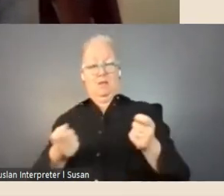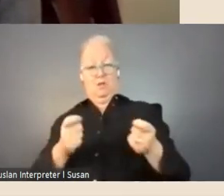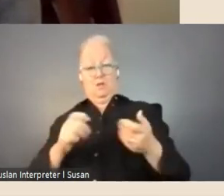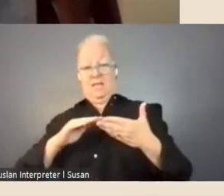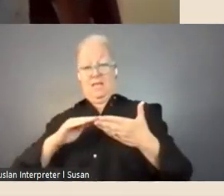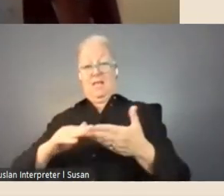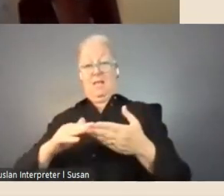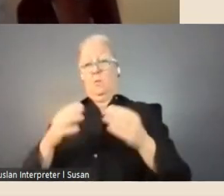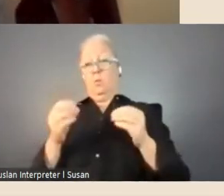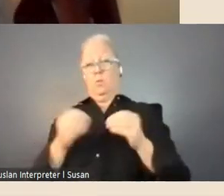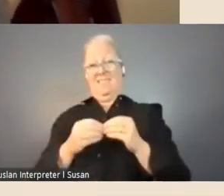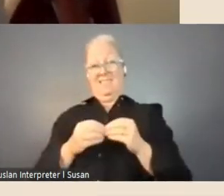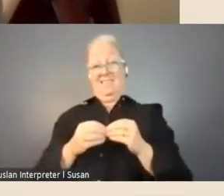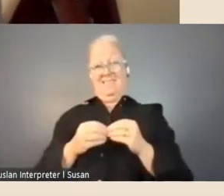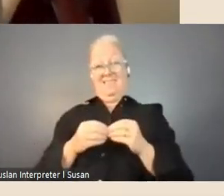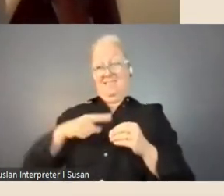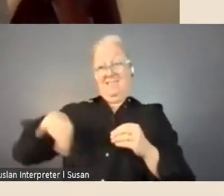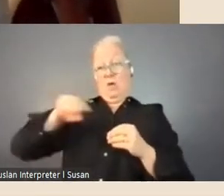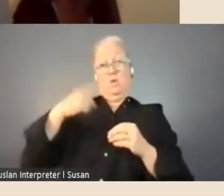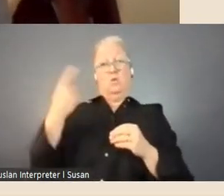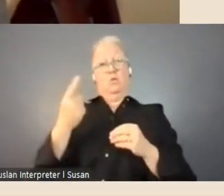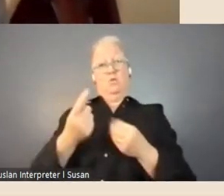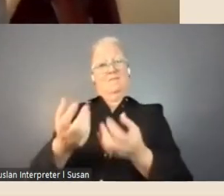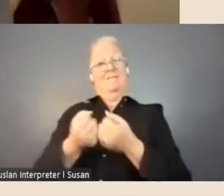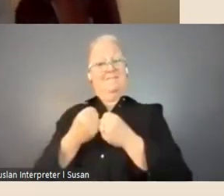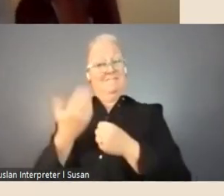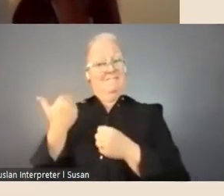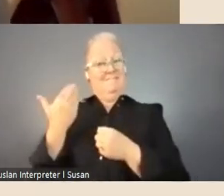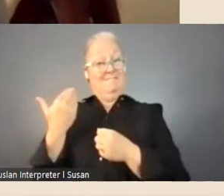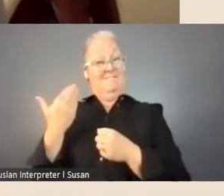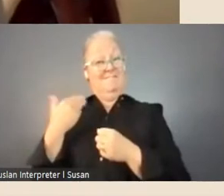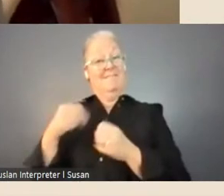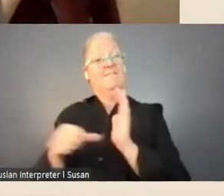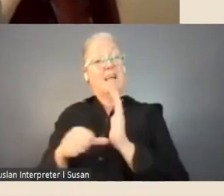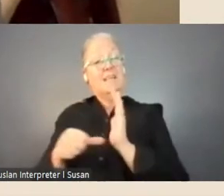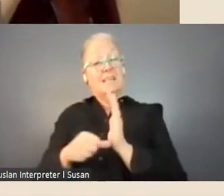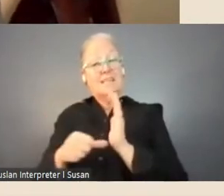COVID uncertainty over the course of the last year in terms of access and extensions.